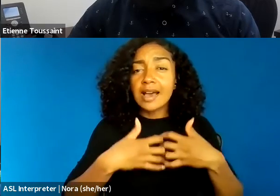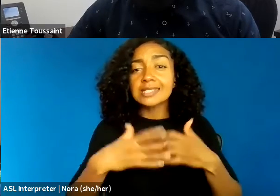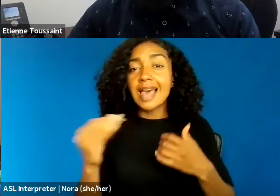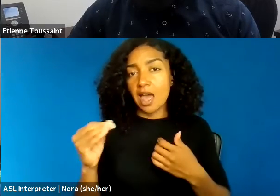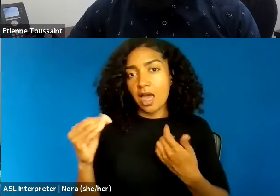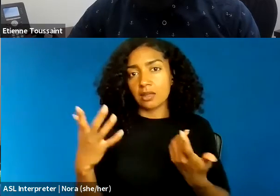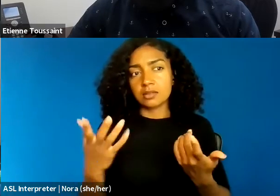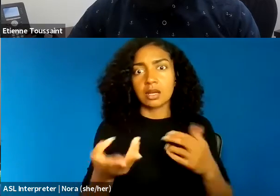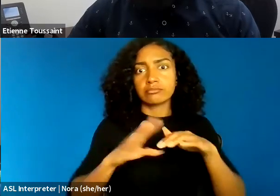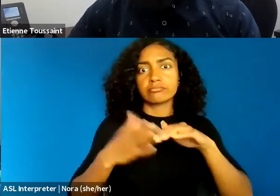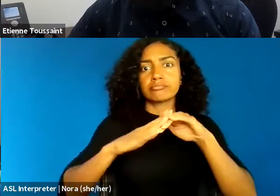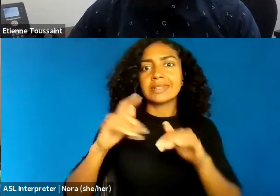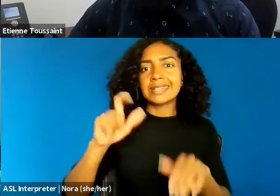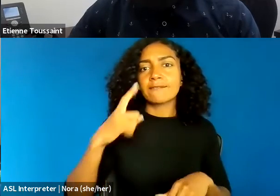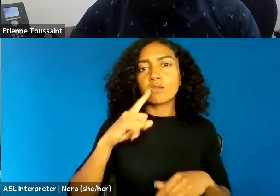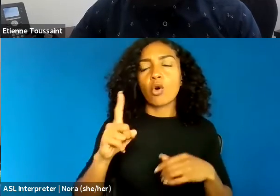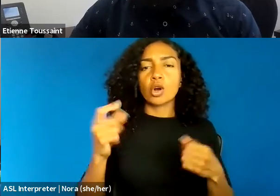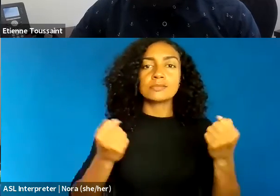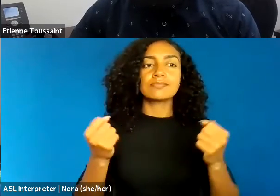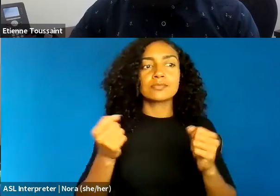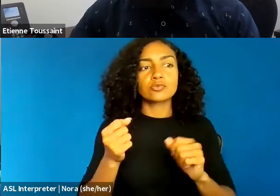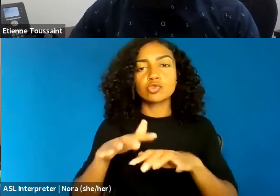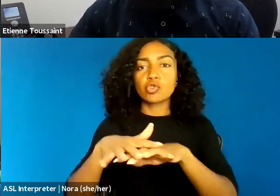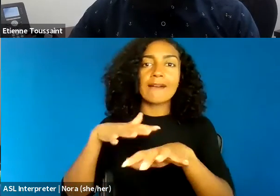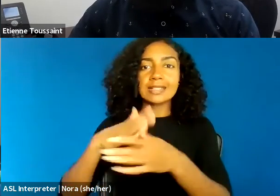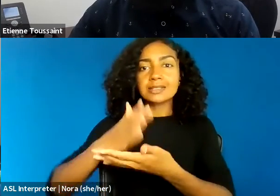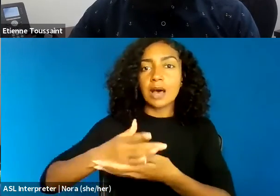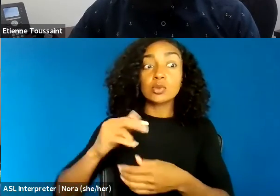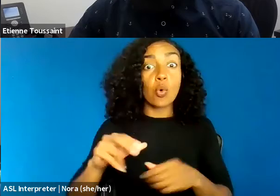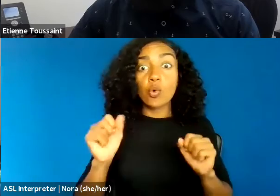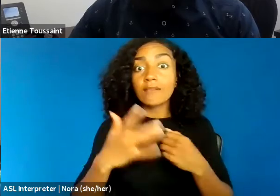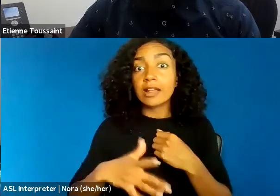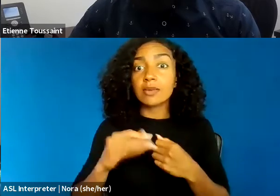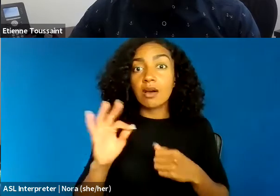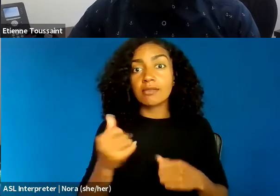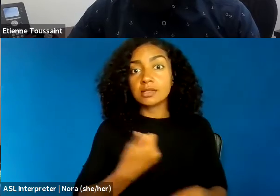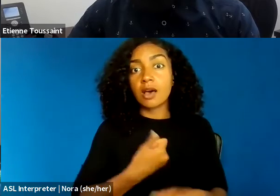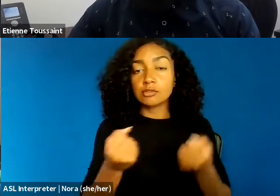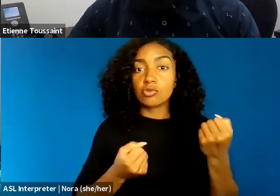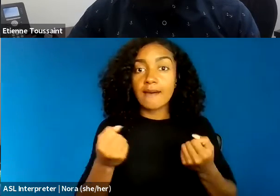or even the availability of self-driving cars that obviate the need for traffic stops.